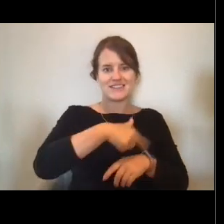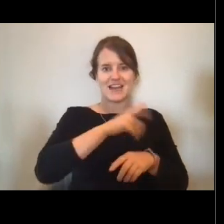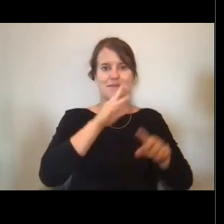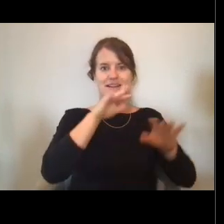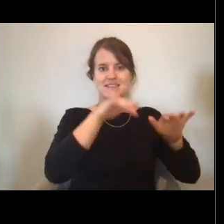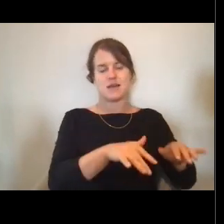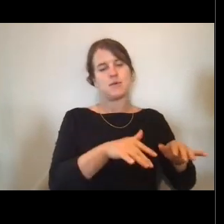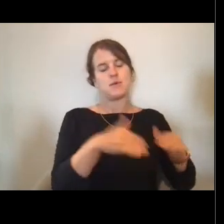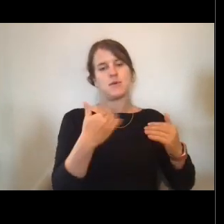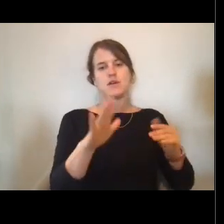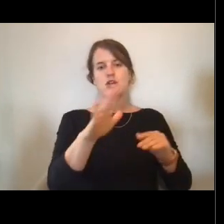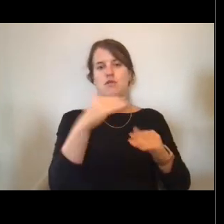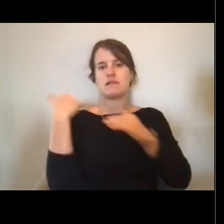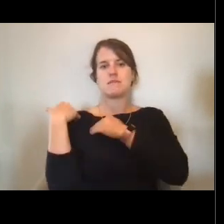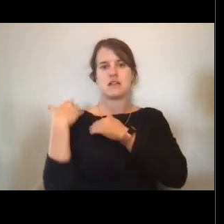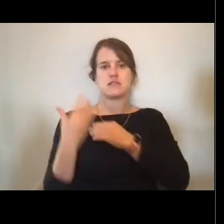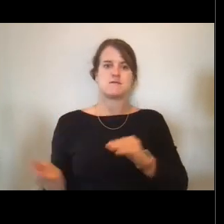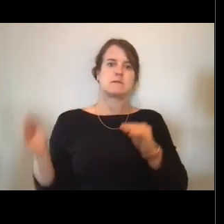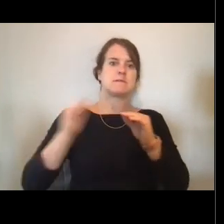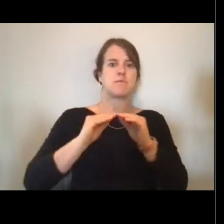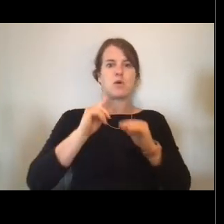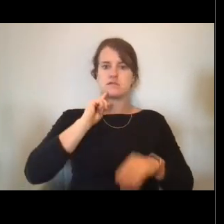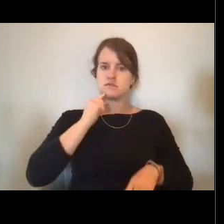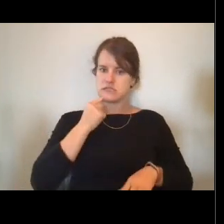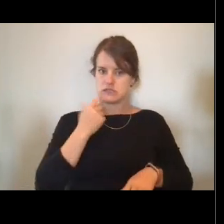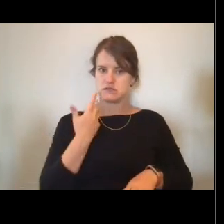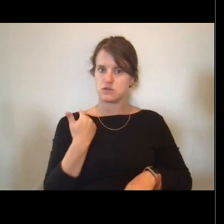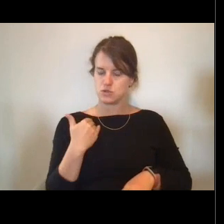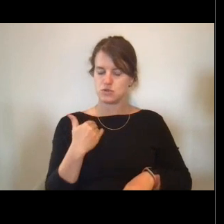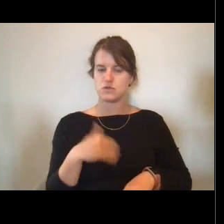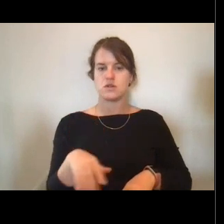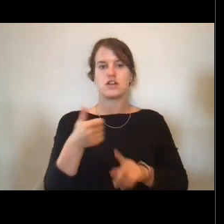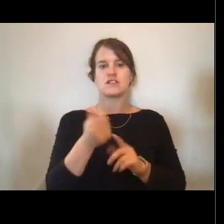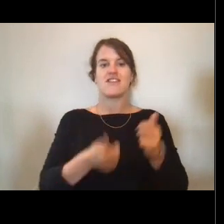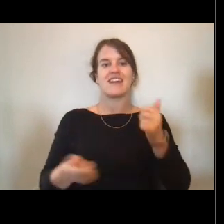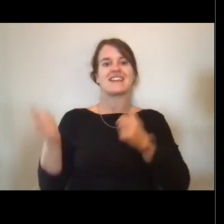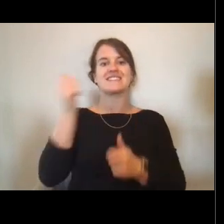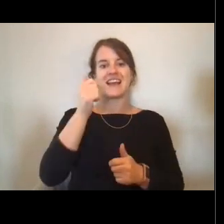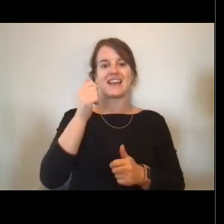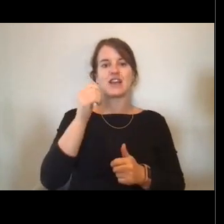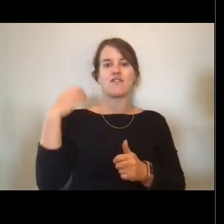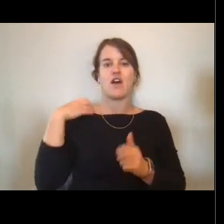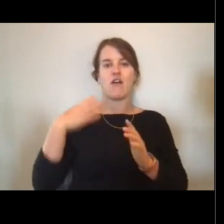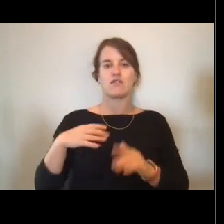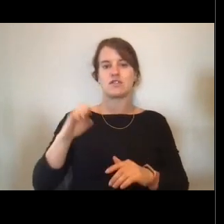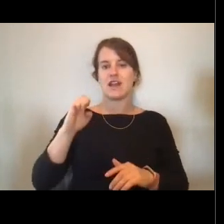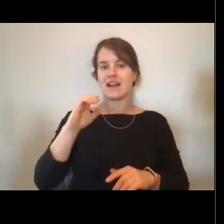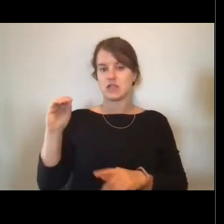really starts to ramp up. When you're the Executive Officer or the XO, you're the second in command.